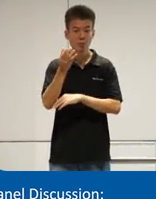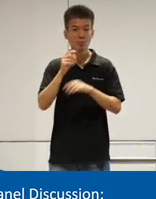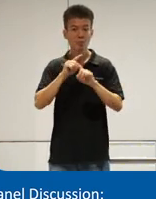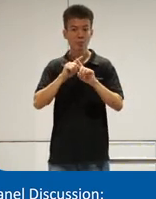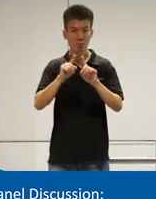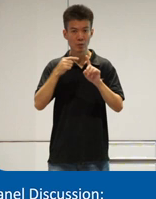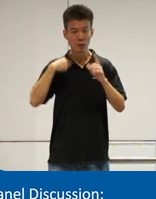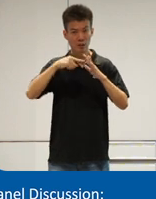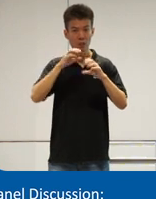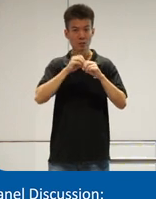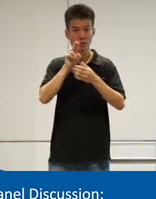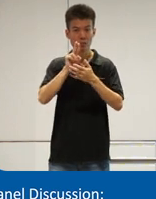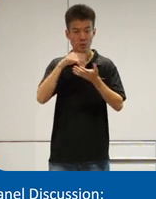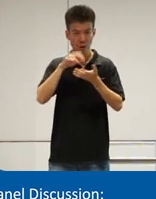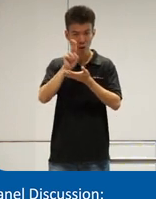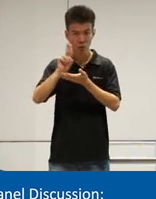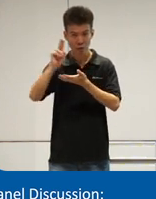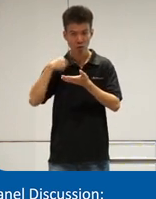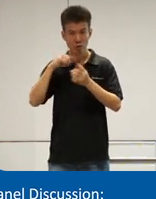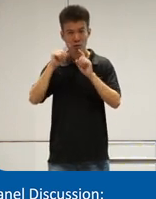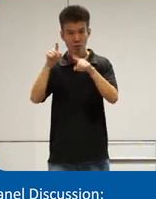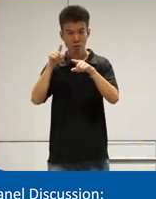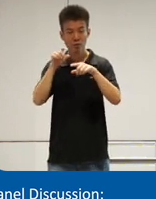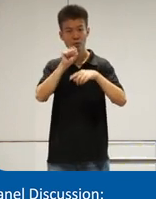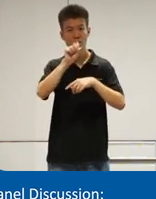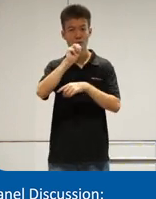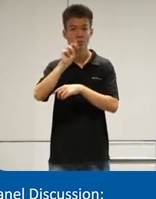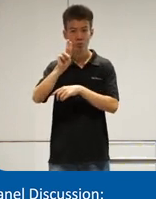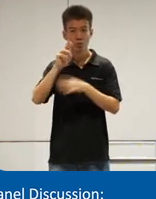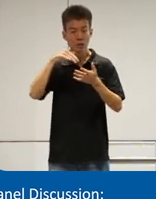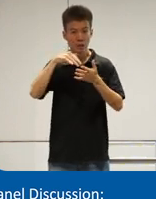my studies at University I went to Singapore management University to study uh Information